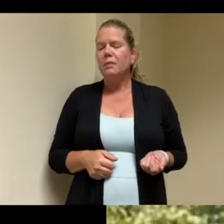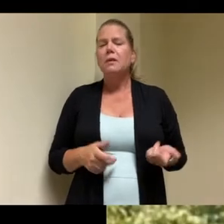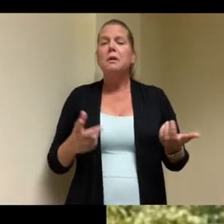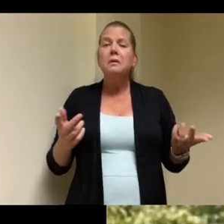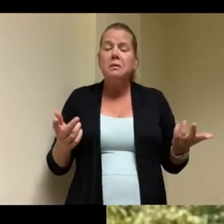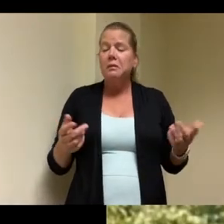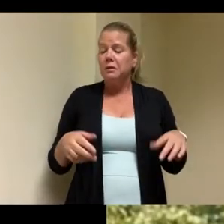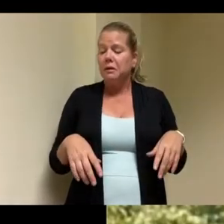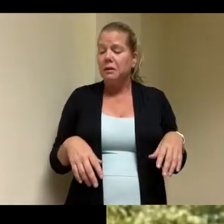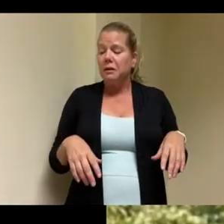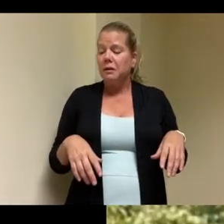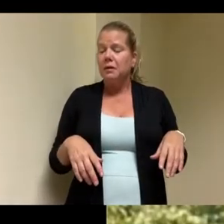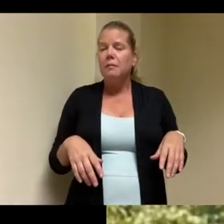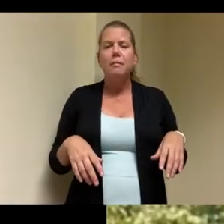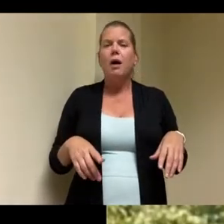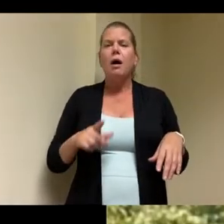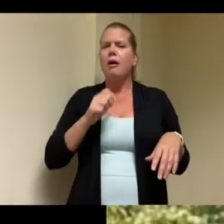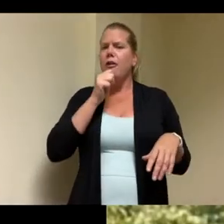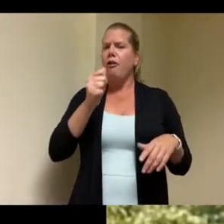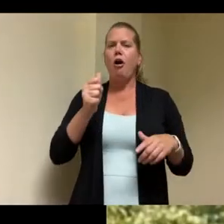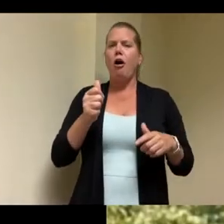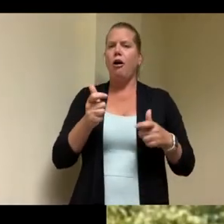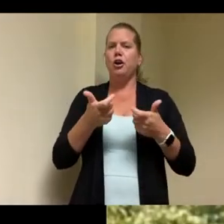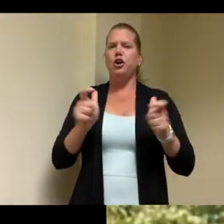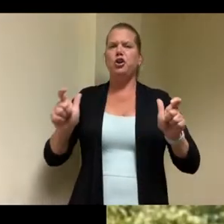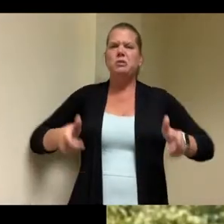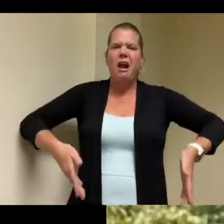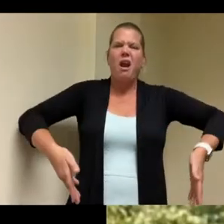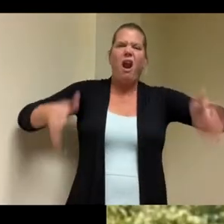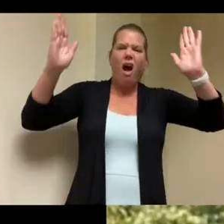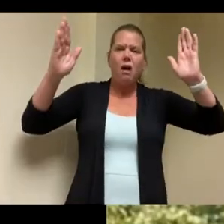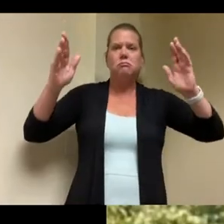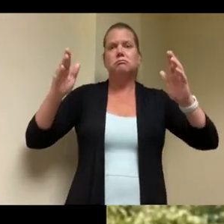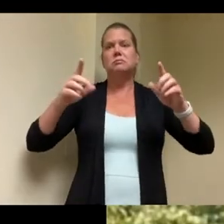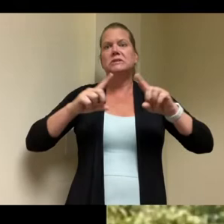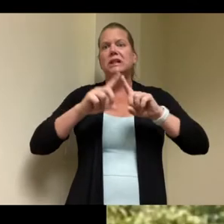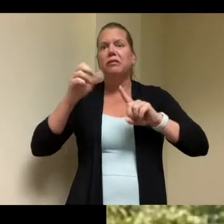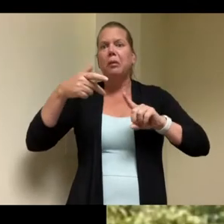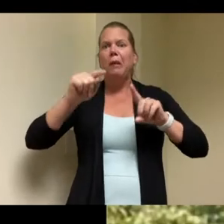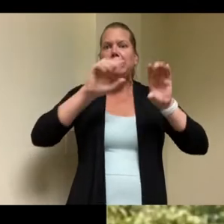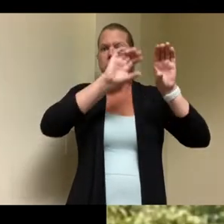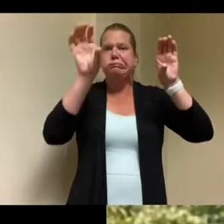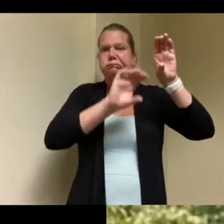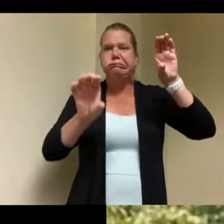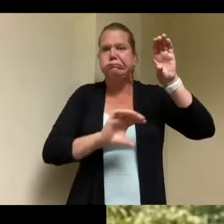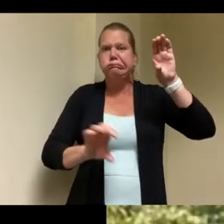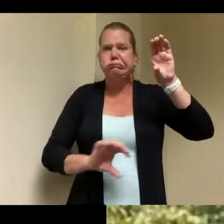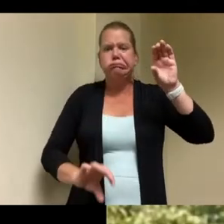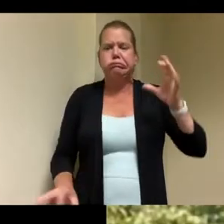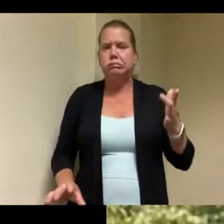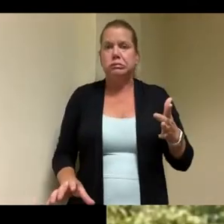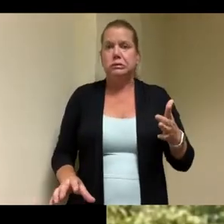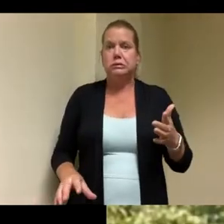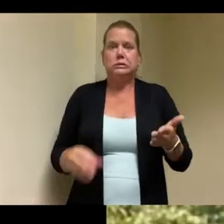in a large development uh with multiple multiple units because the cost of construction and everything else they'll be here and every zoning meeting that